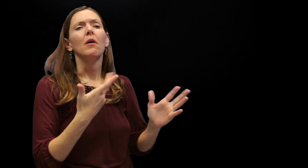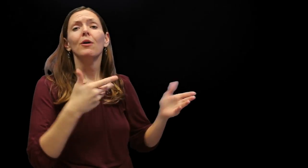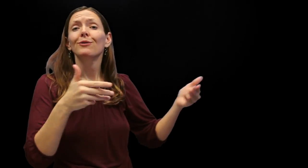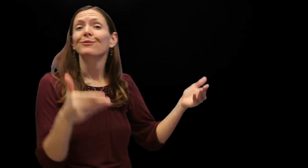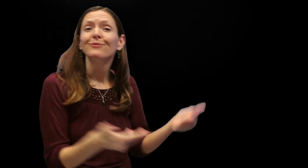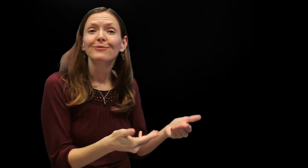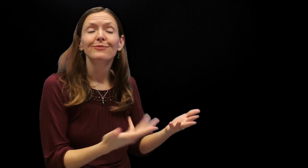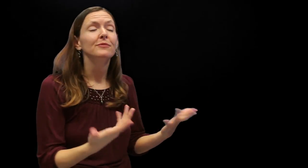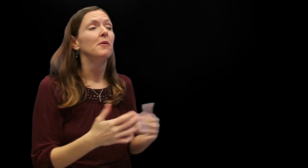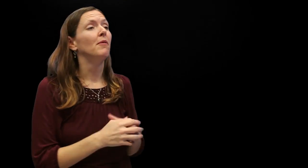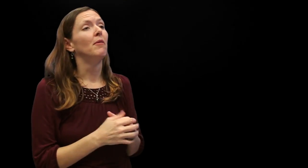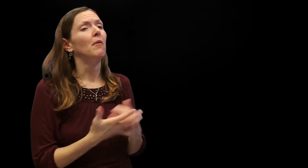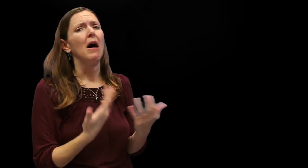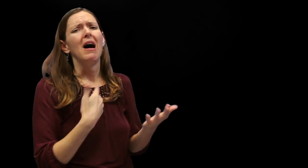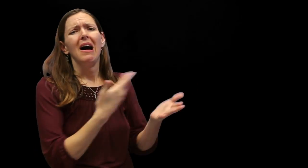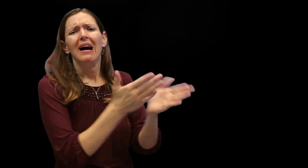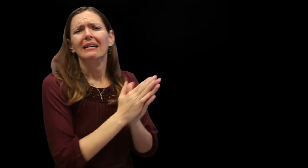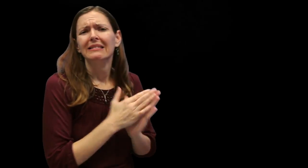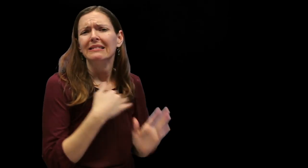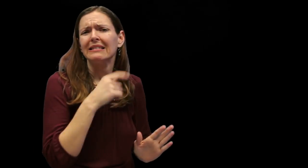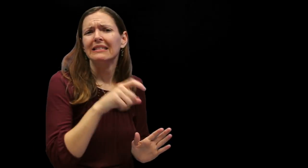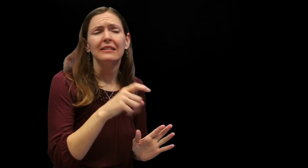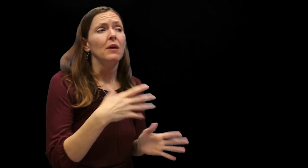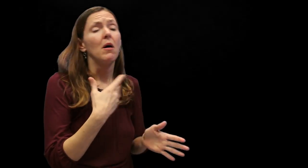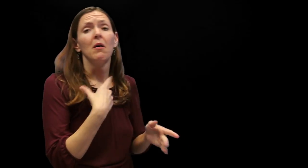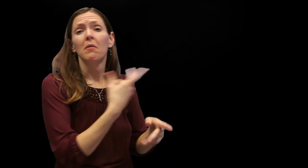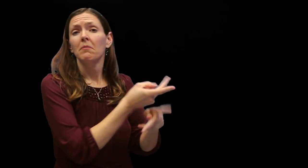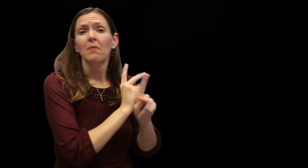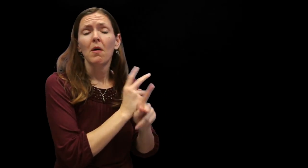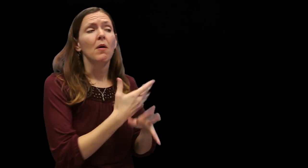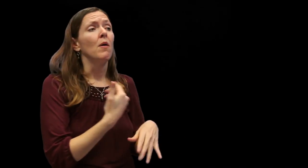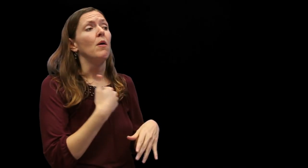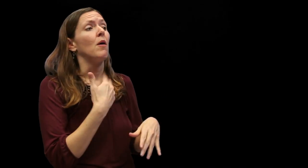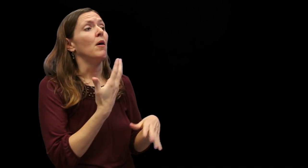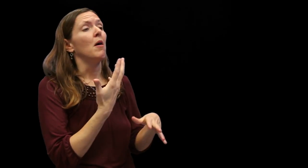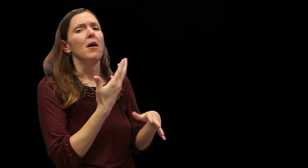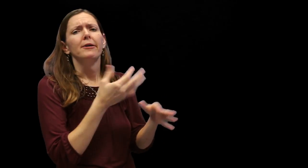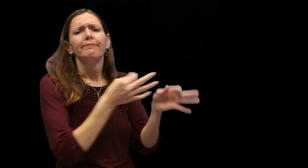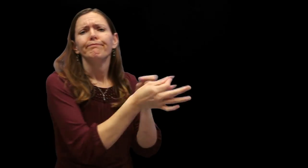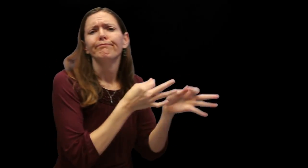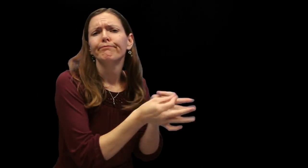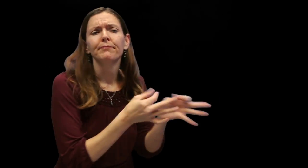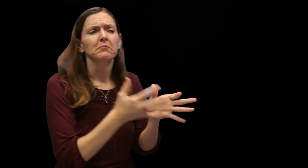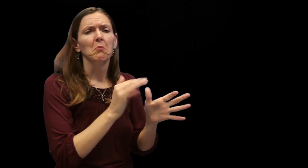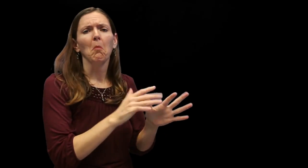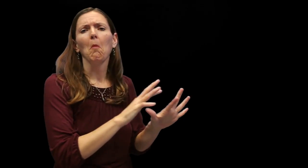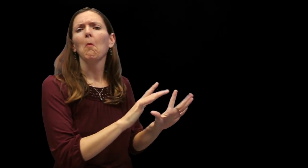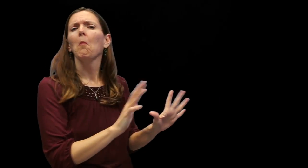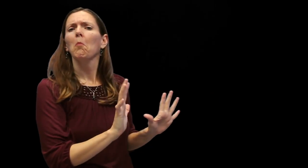functions such as introducing, making requests, borrowing something, explaining, and so on.